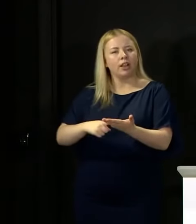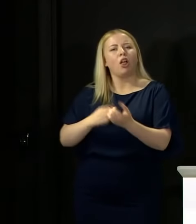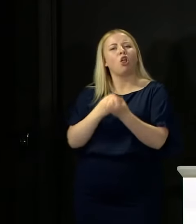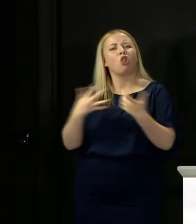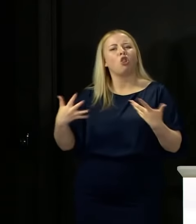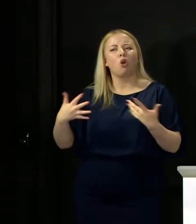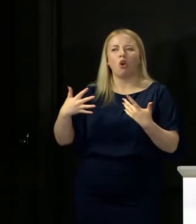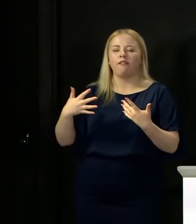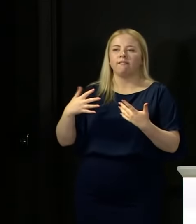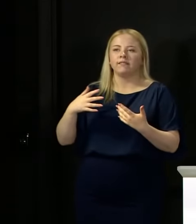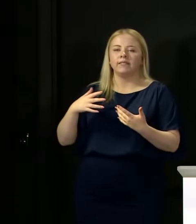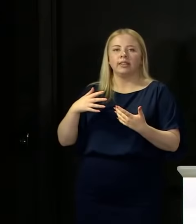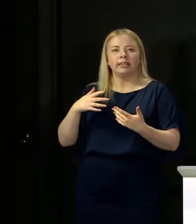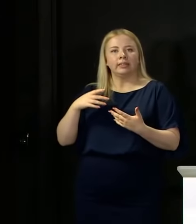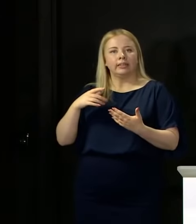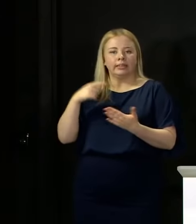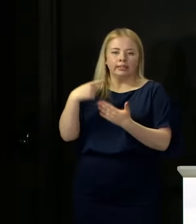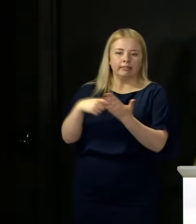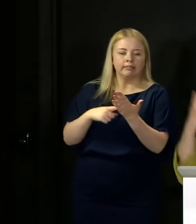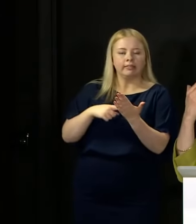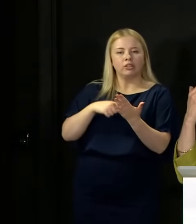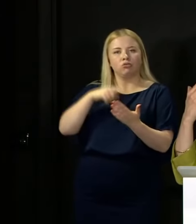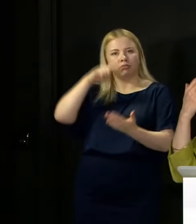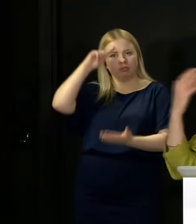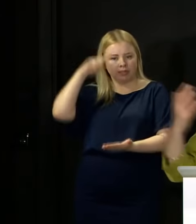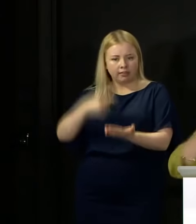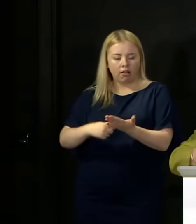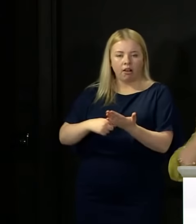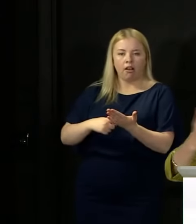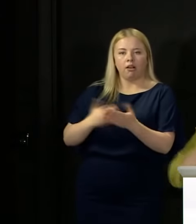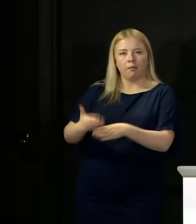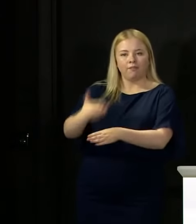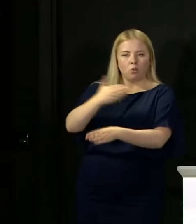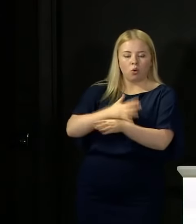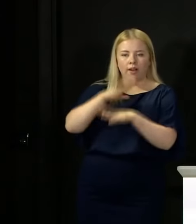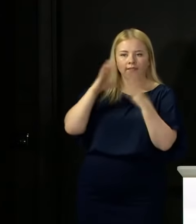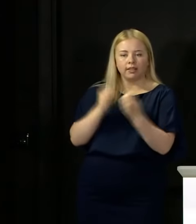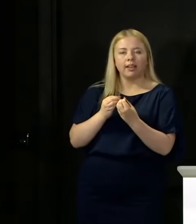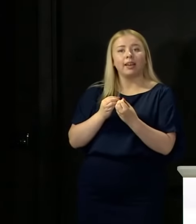but I don't want people maybe hearing if they're not watching this briefing, and they hear